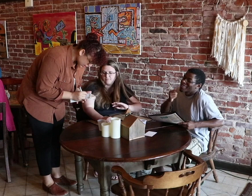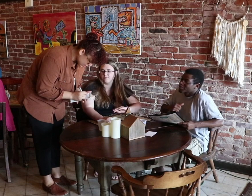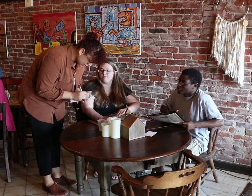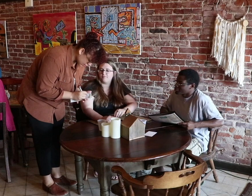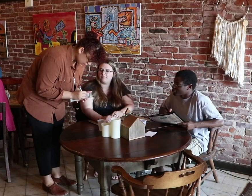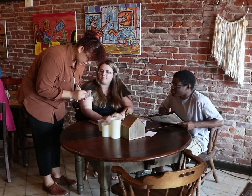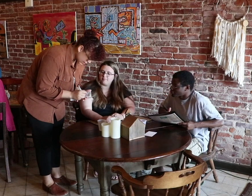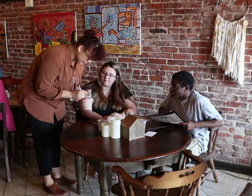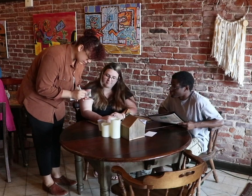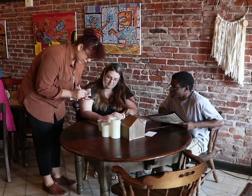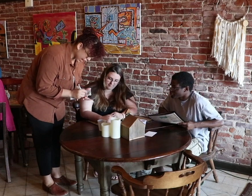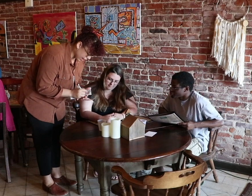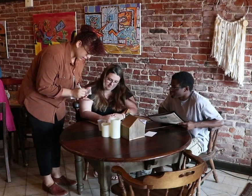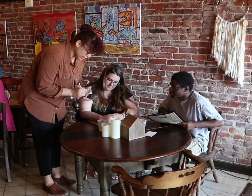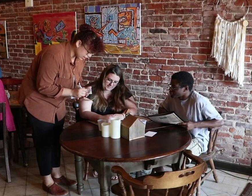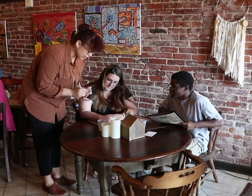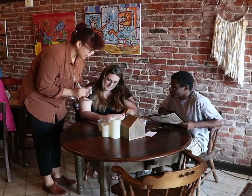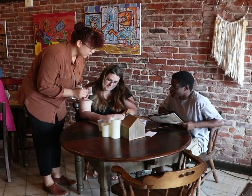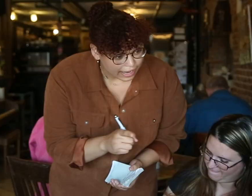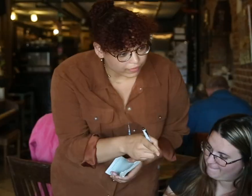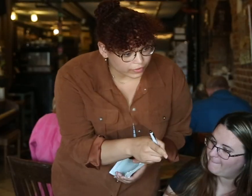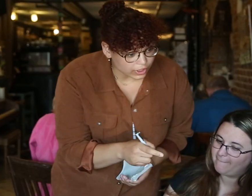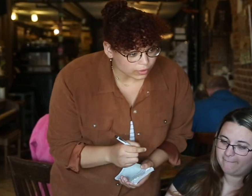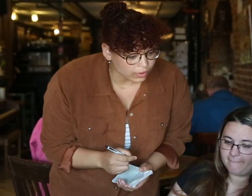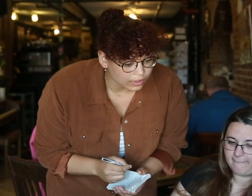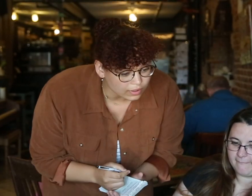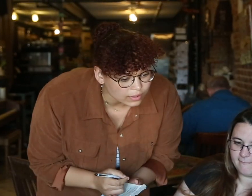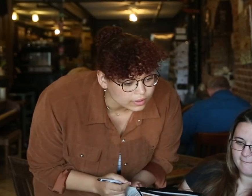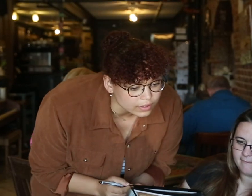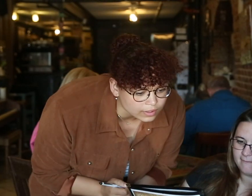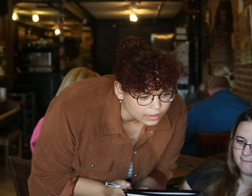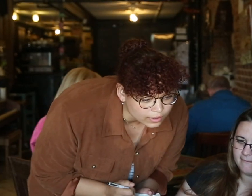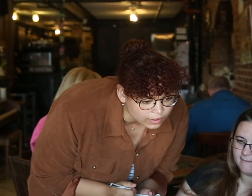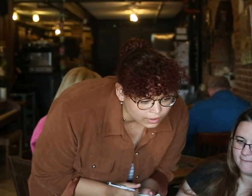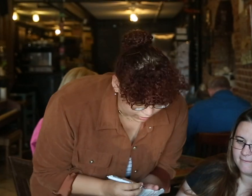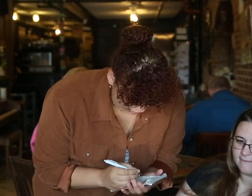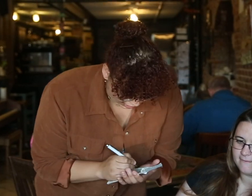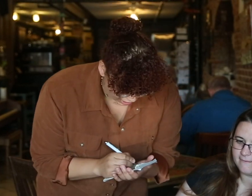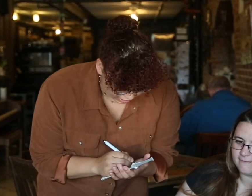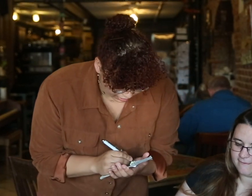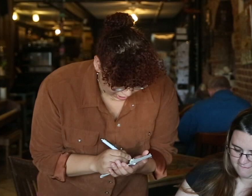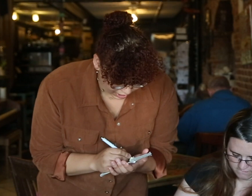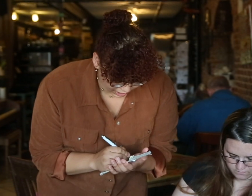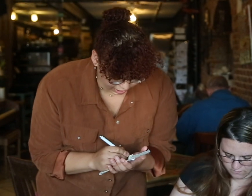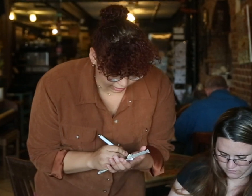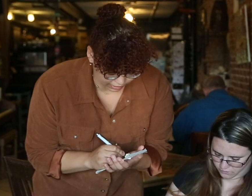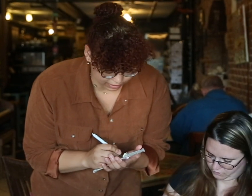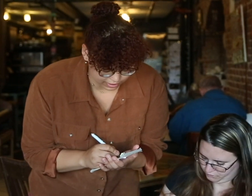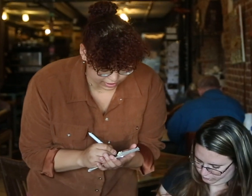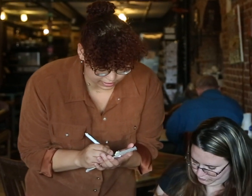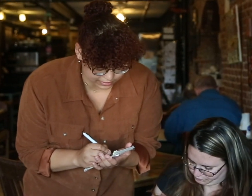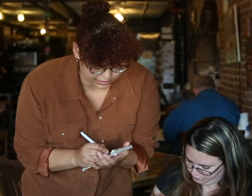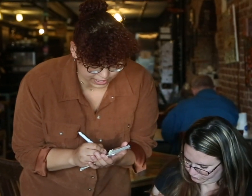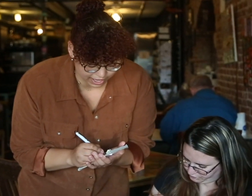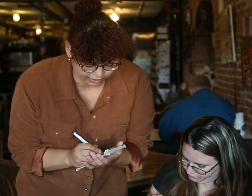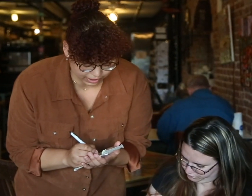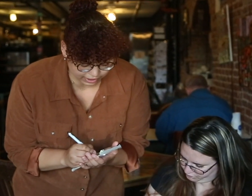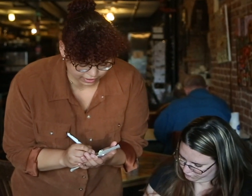Chicken salad,and for you? An egg salad.